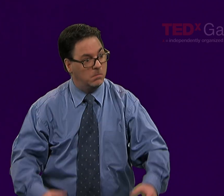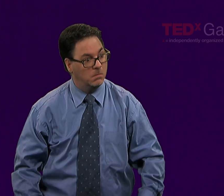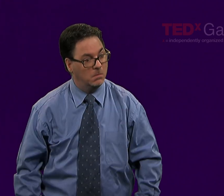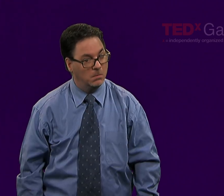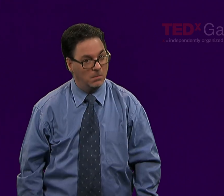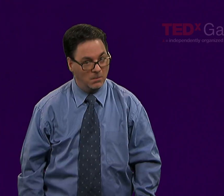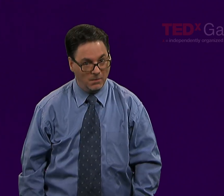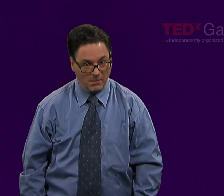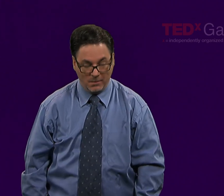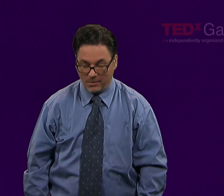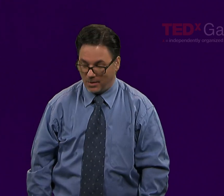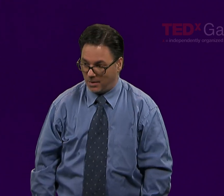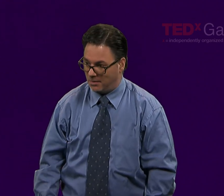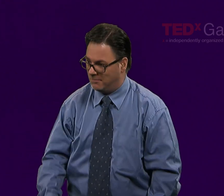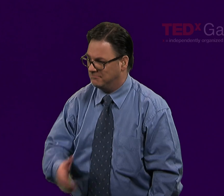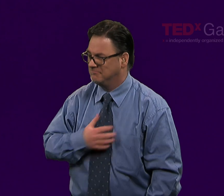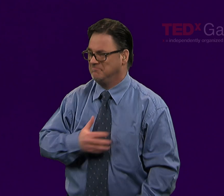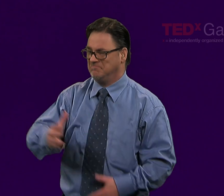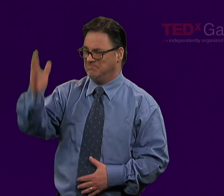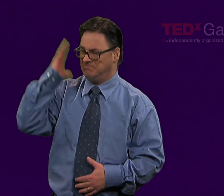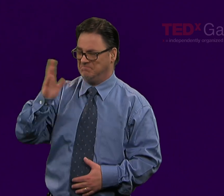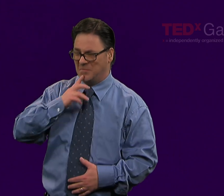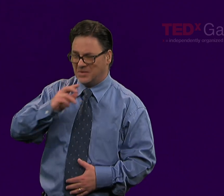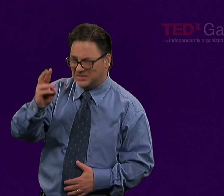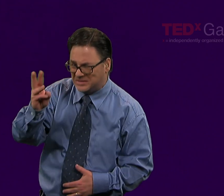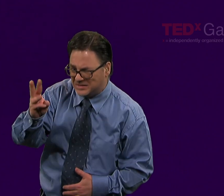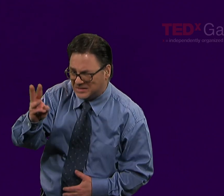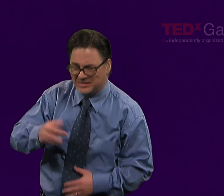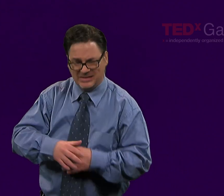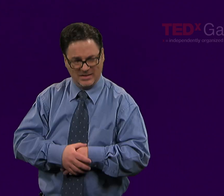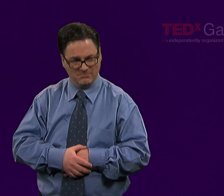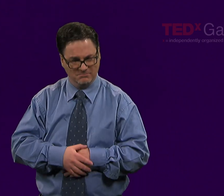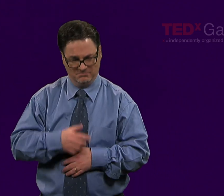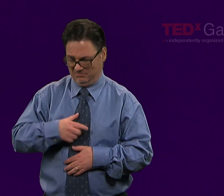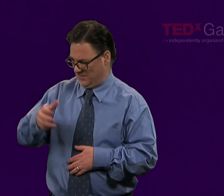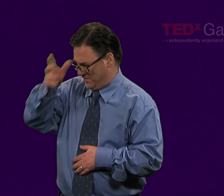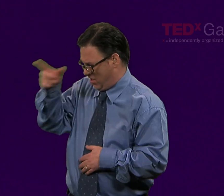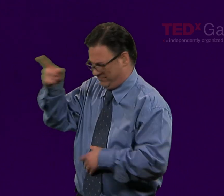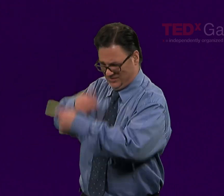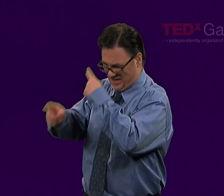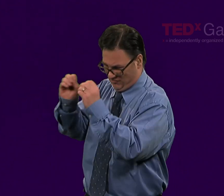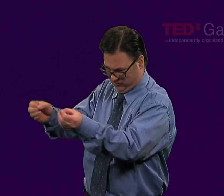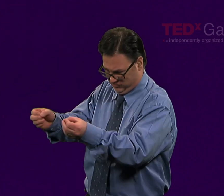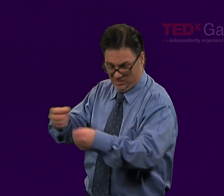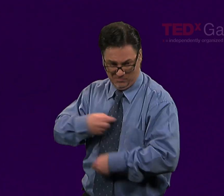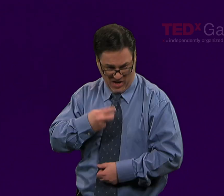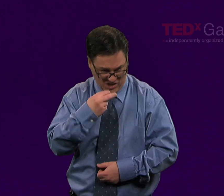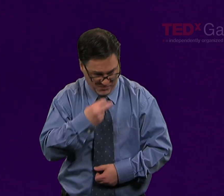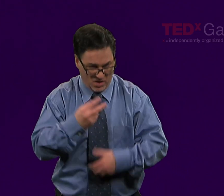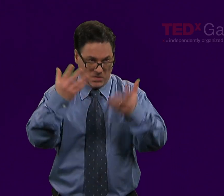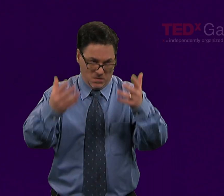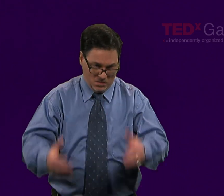I bet a lot of you did the same. Back when I was 16, my father didn't sign much,